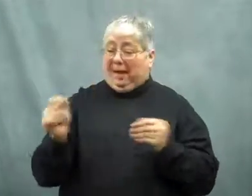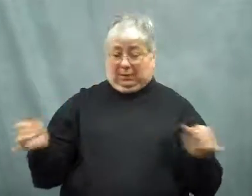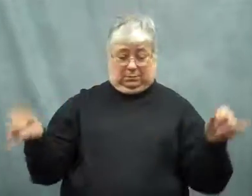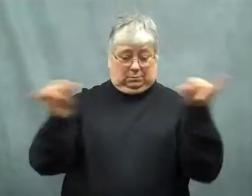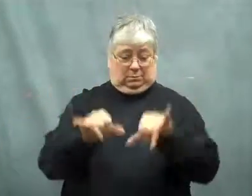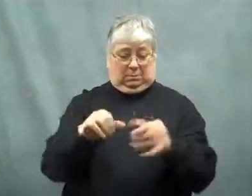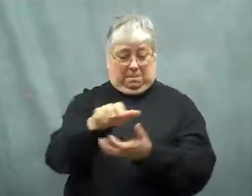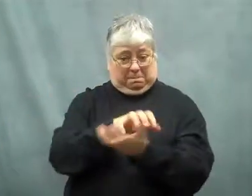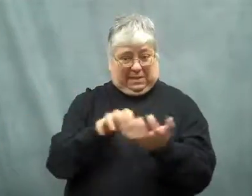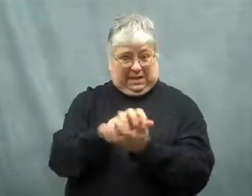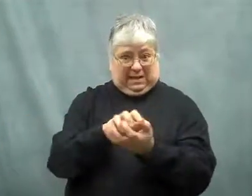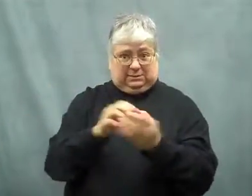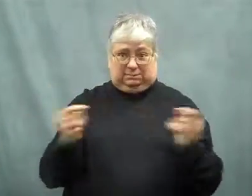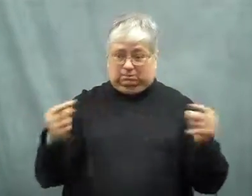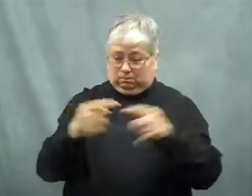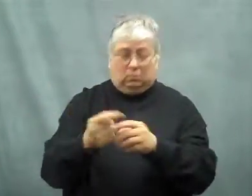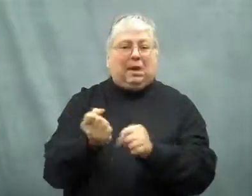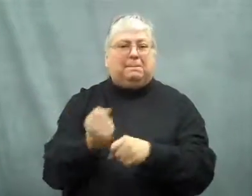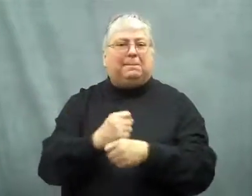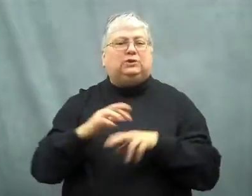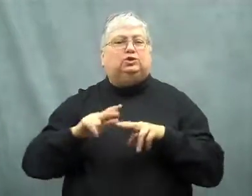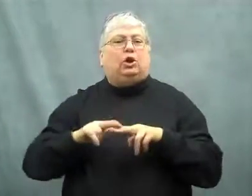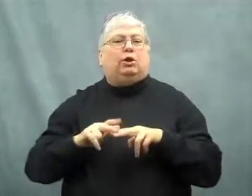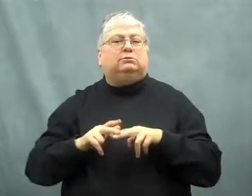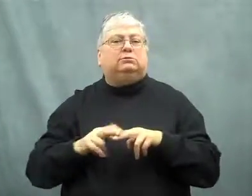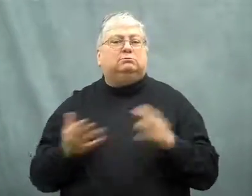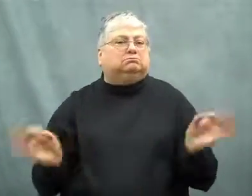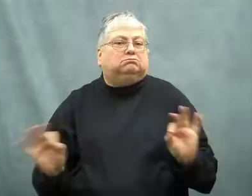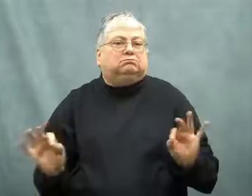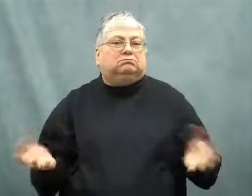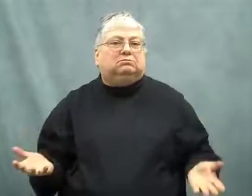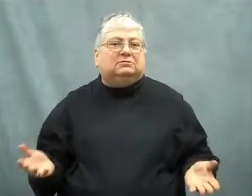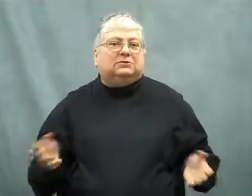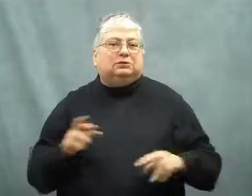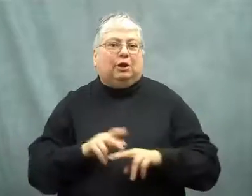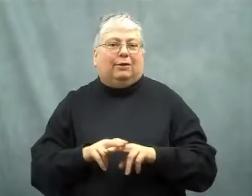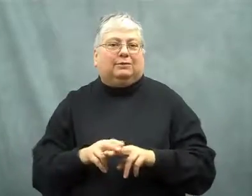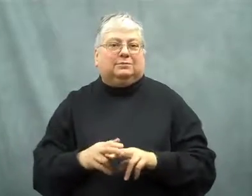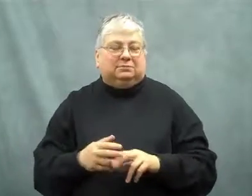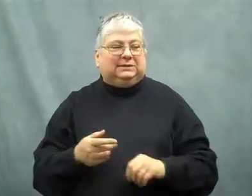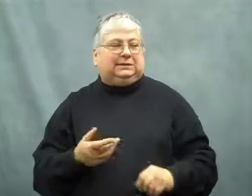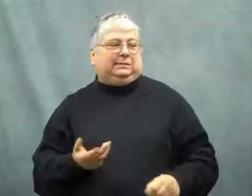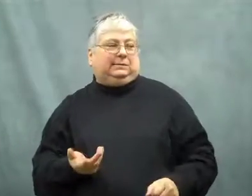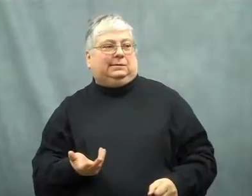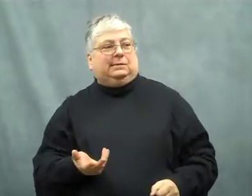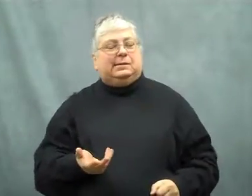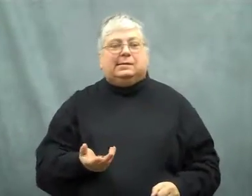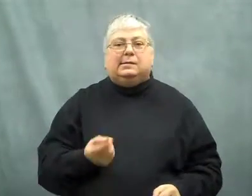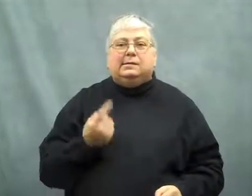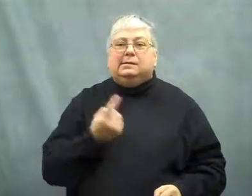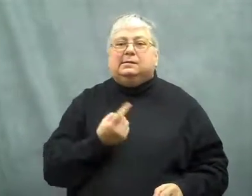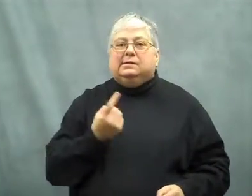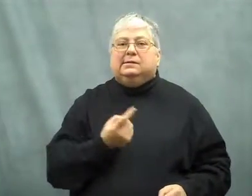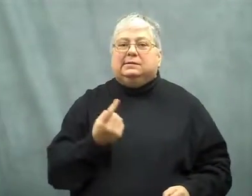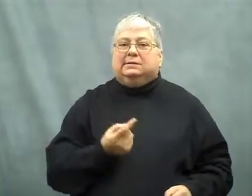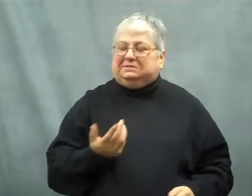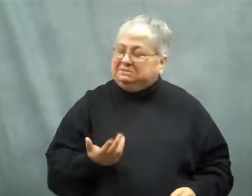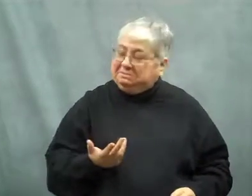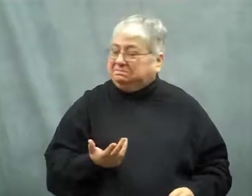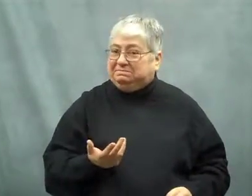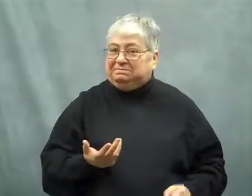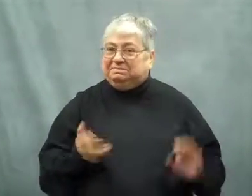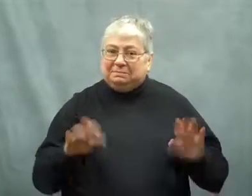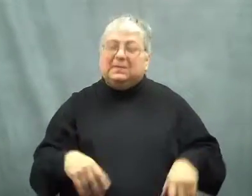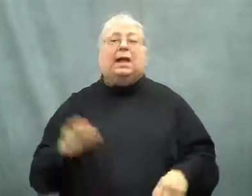When they are combined, they make salt, which is harmless.